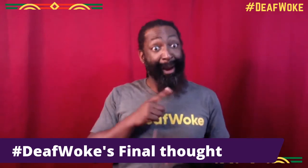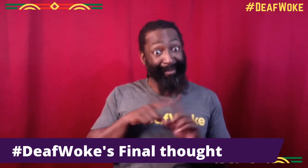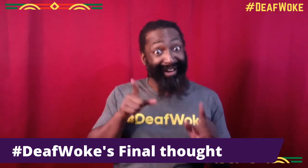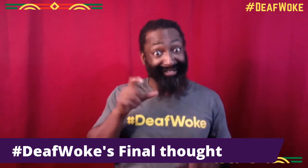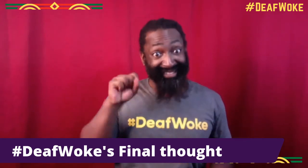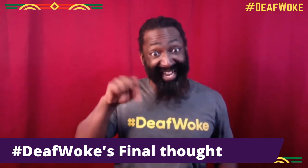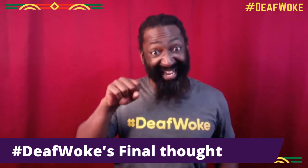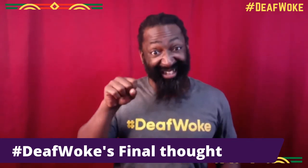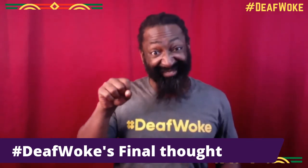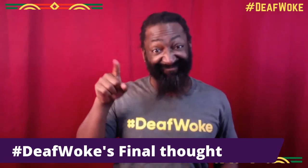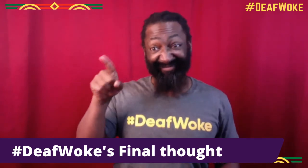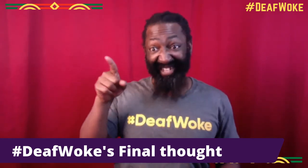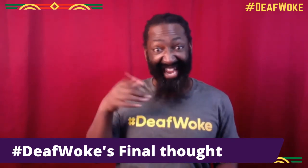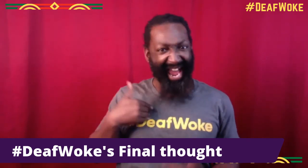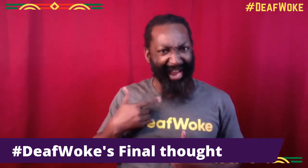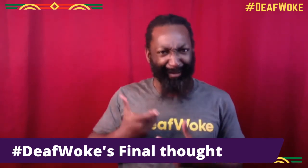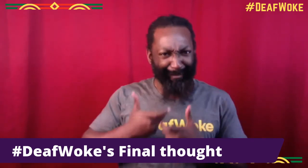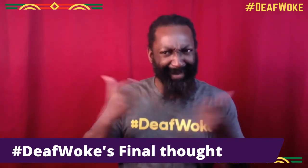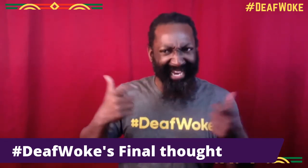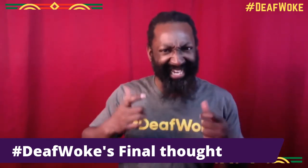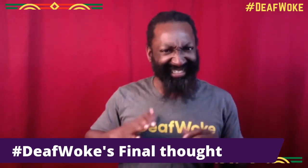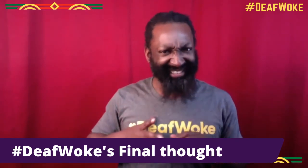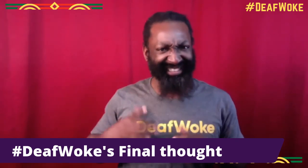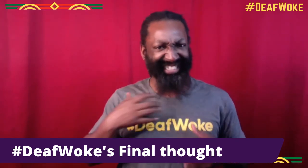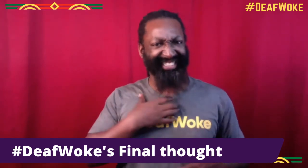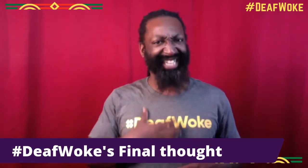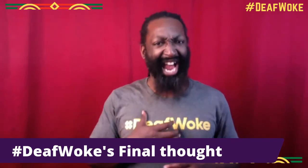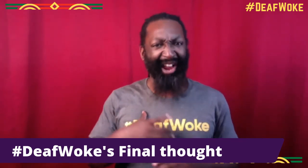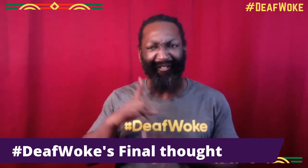Not just himself, he's hasn't just been keeping it to himself